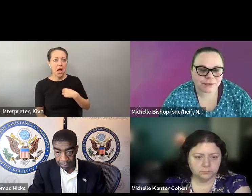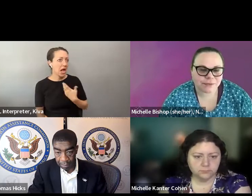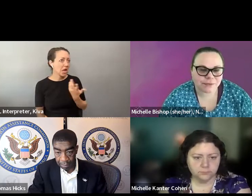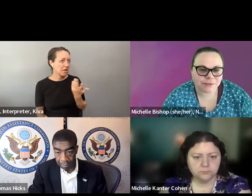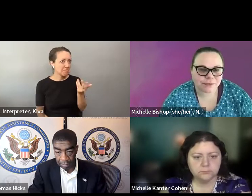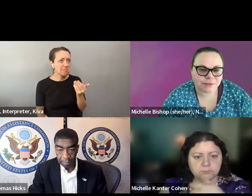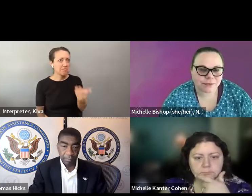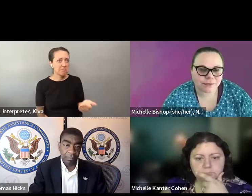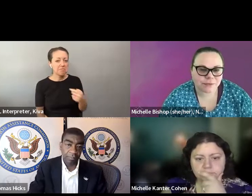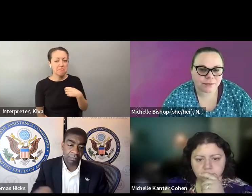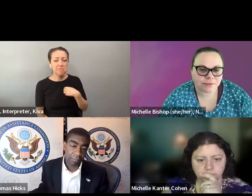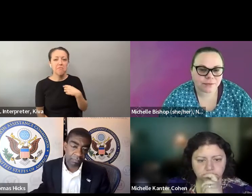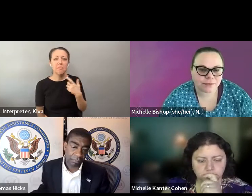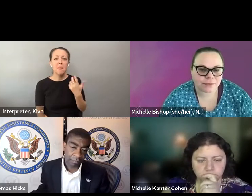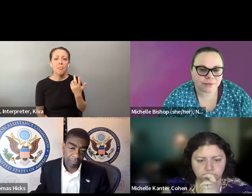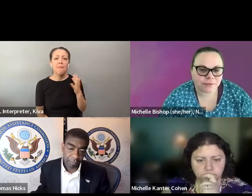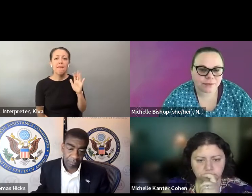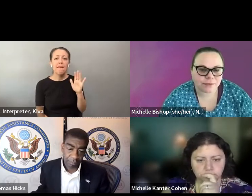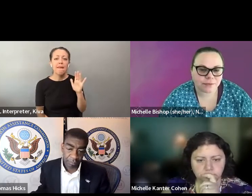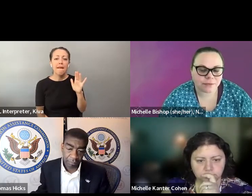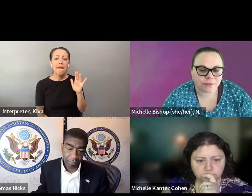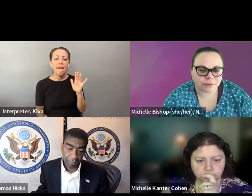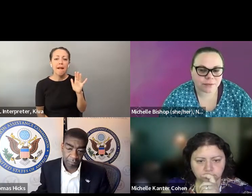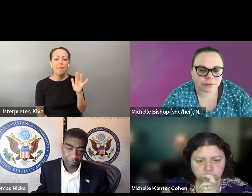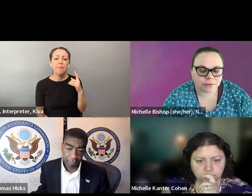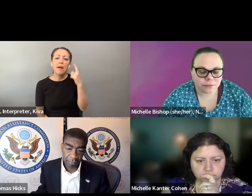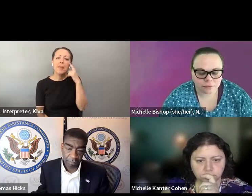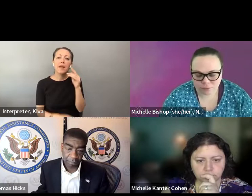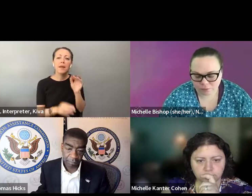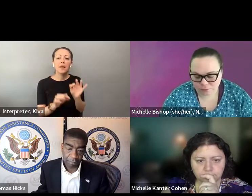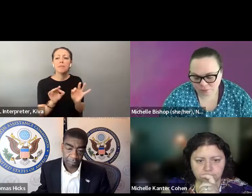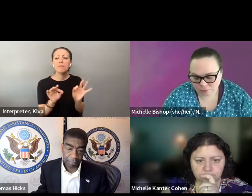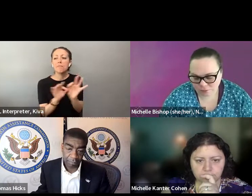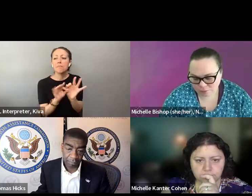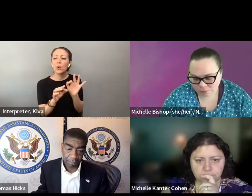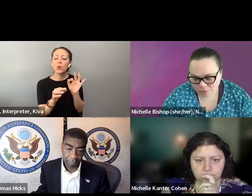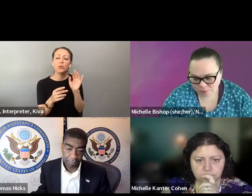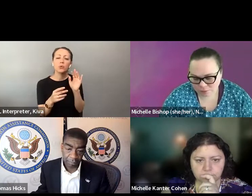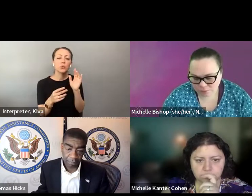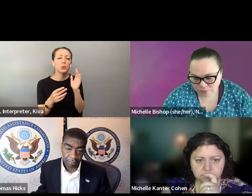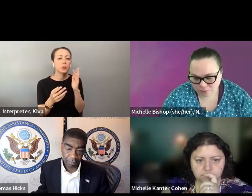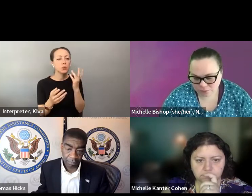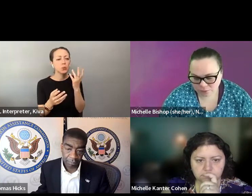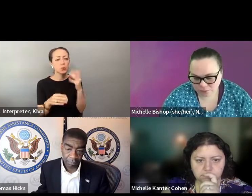» Brad: I guess I'll kick us off. Yeah, I guess I'll kick us off. So yeah, I guess it's important to to a minute to.